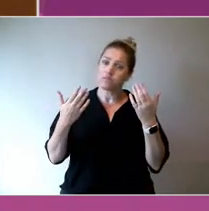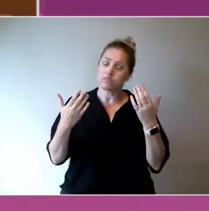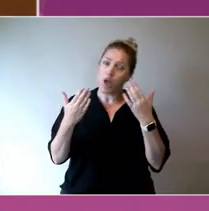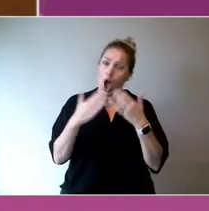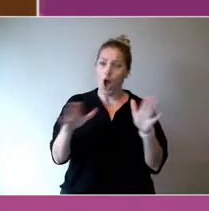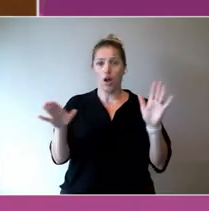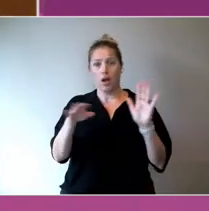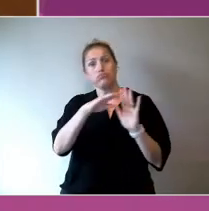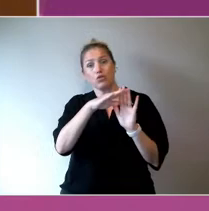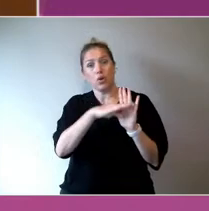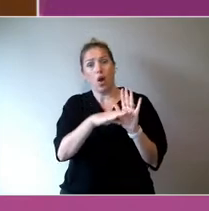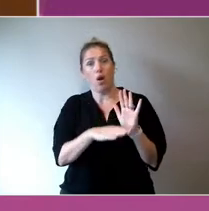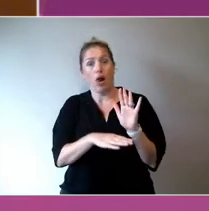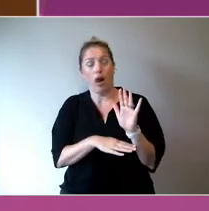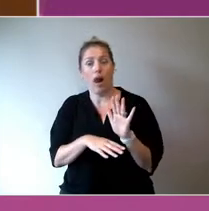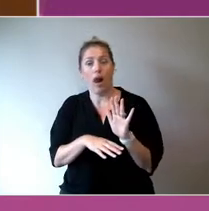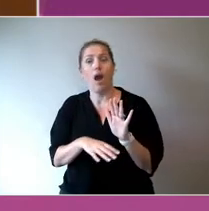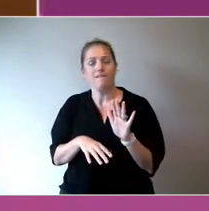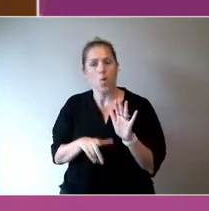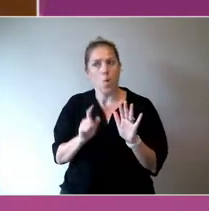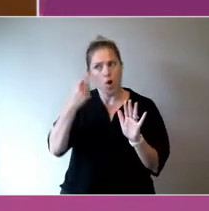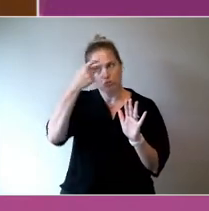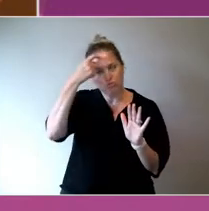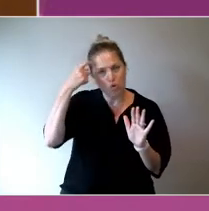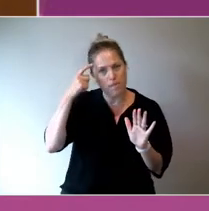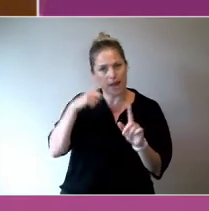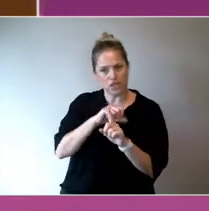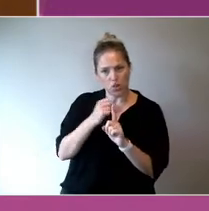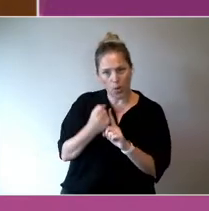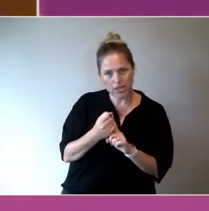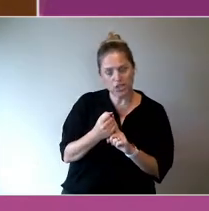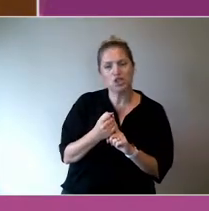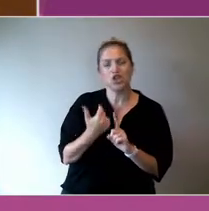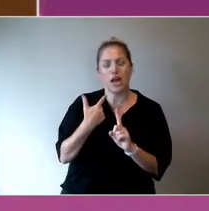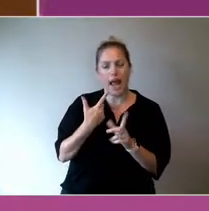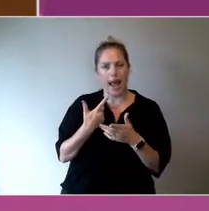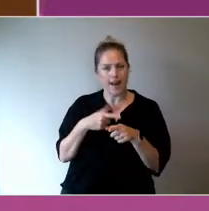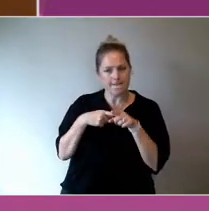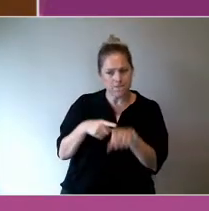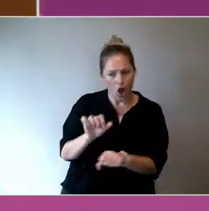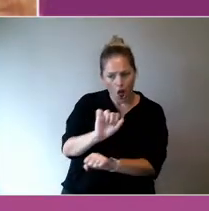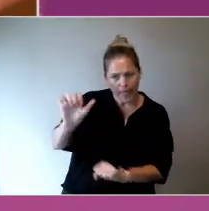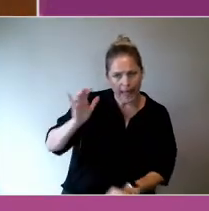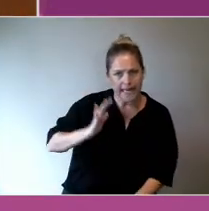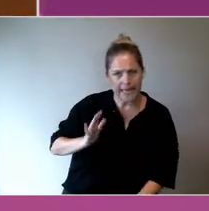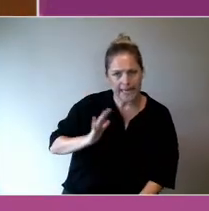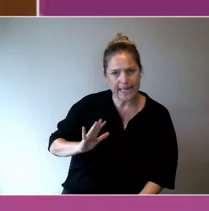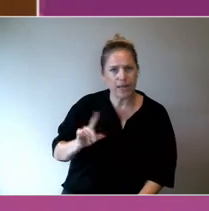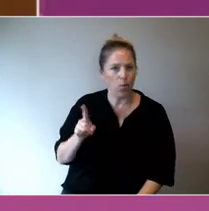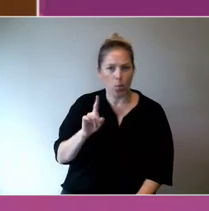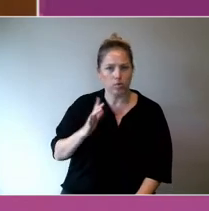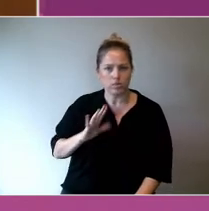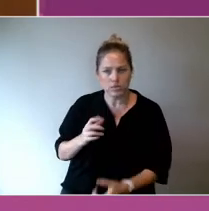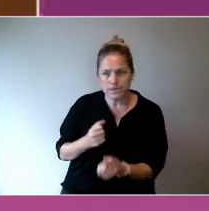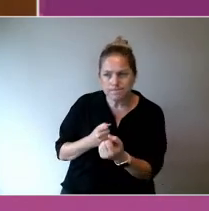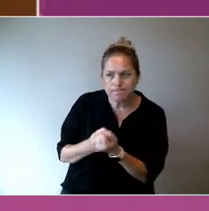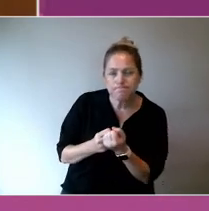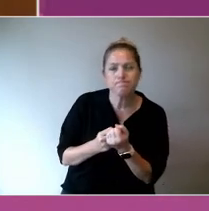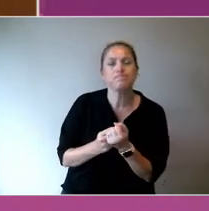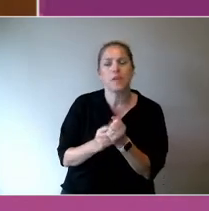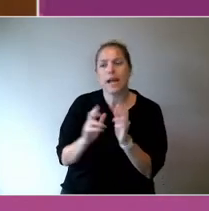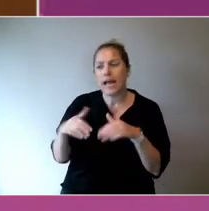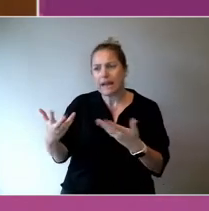and led by needs expressed on the ground and creating some support structures and bringing